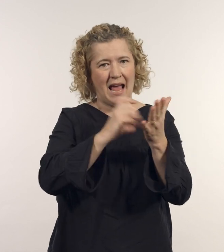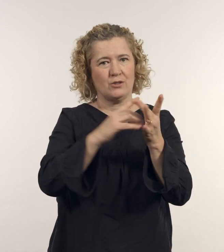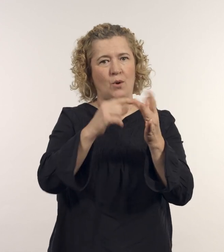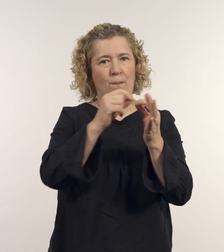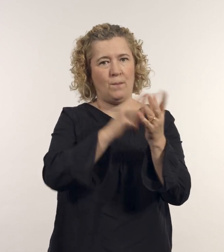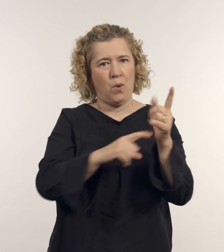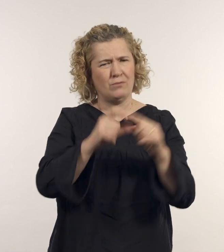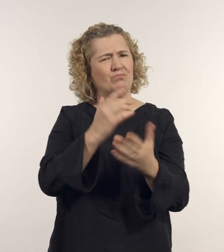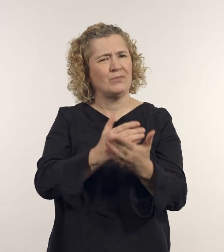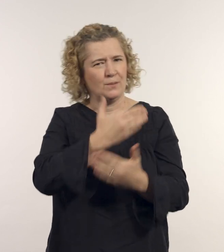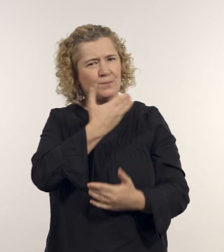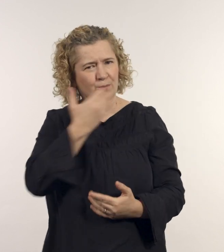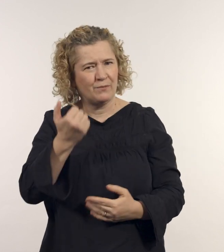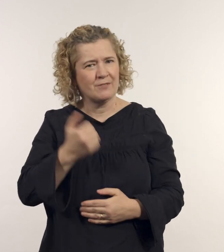is just a beautiful notion”.